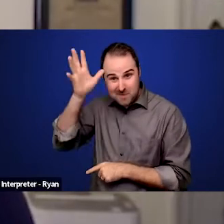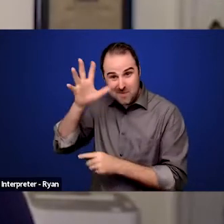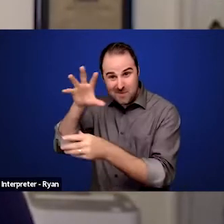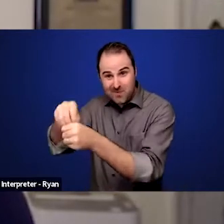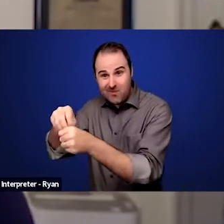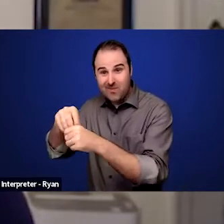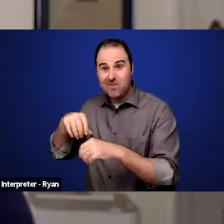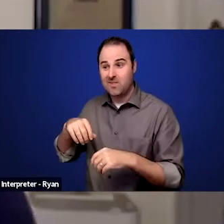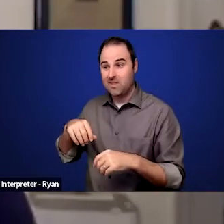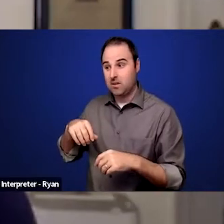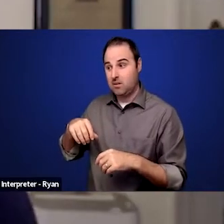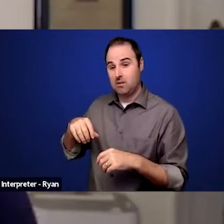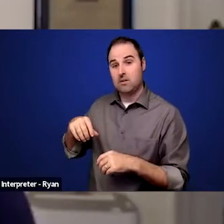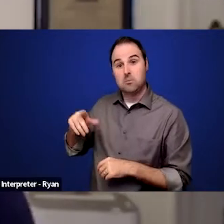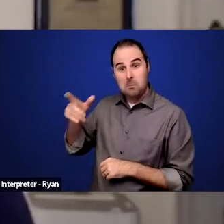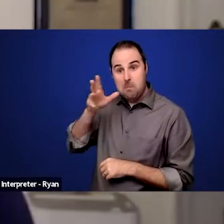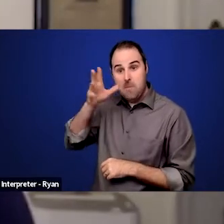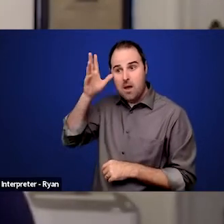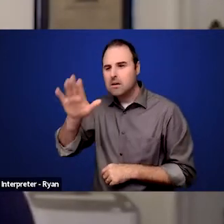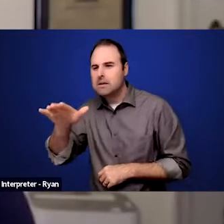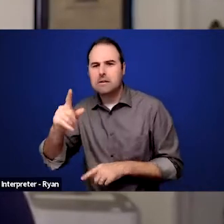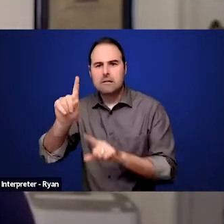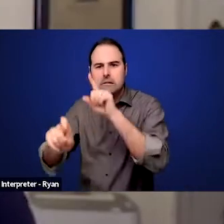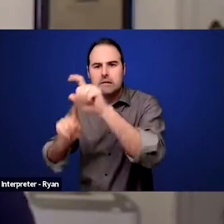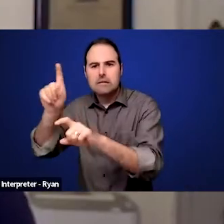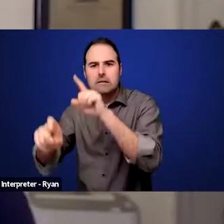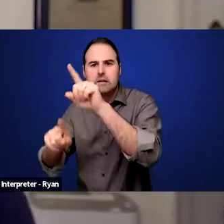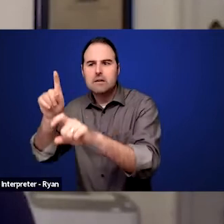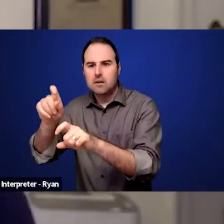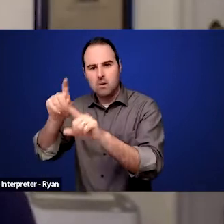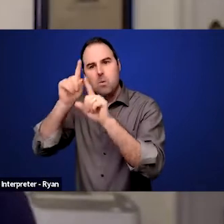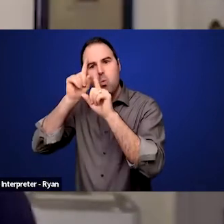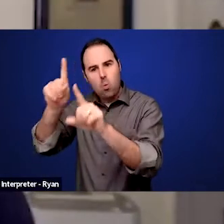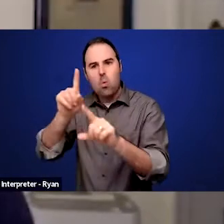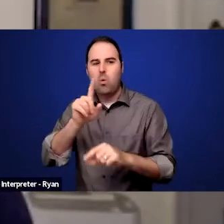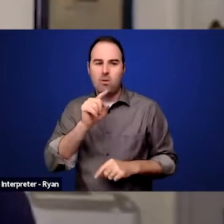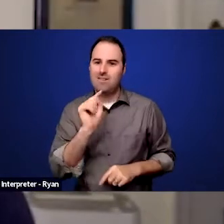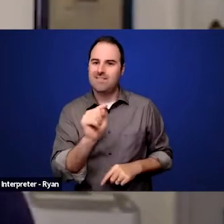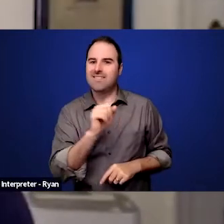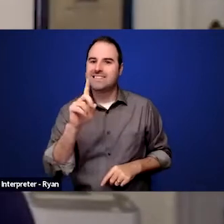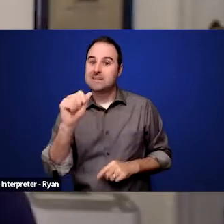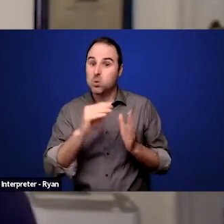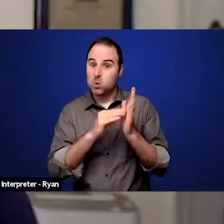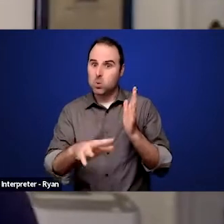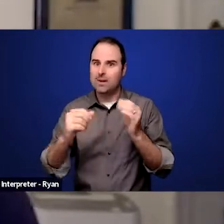disabled students are being fully integrated into the opportunities of the school that the school is offering?